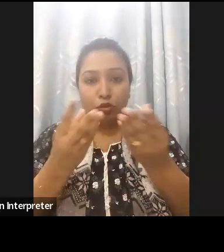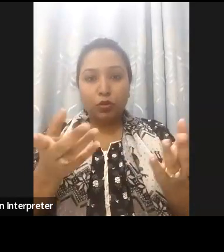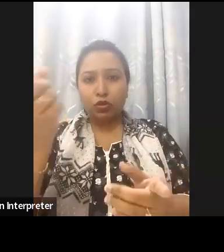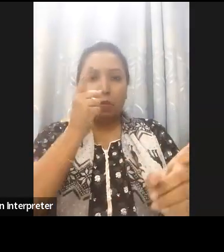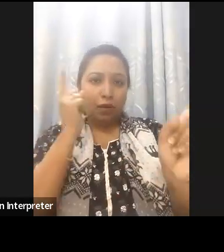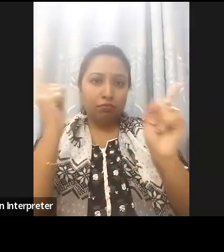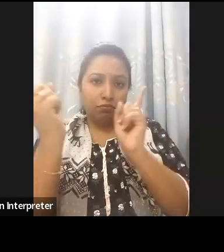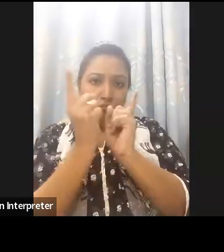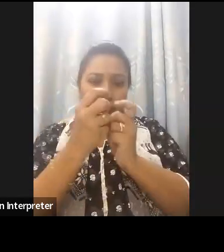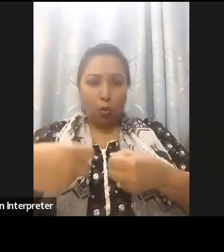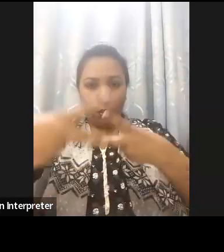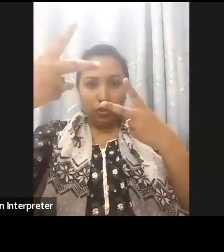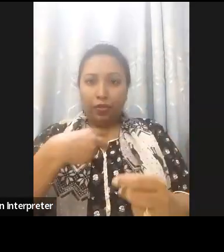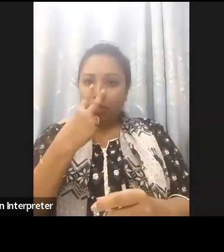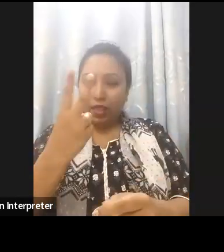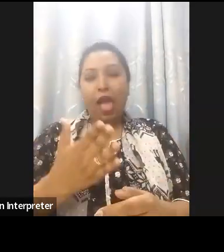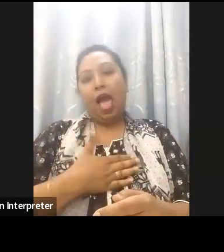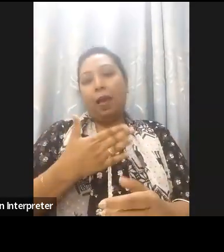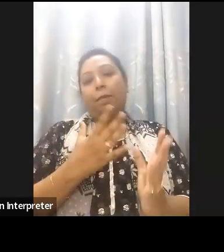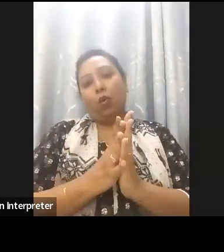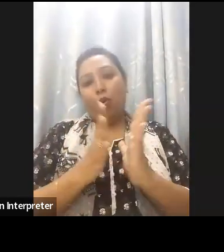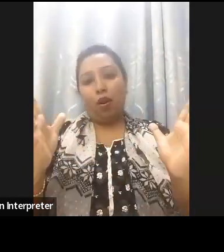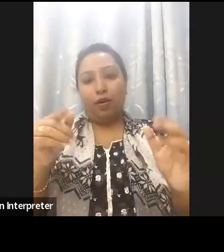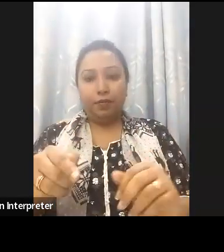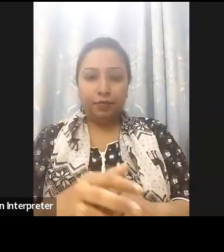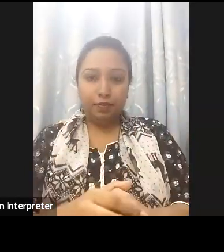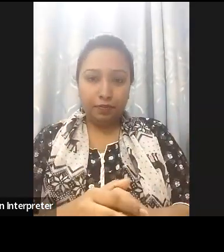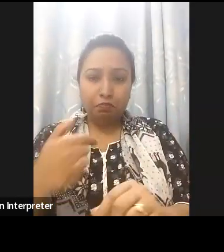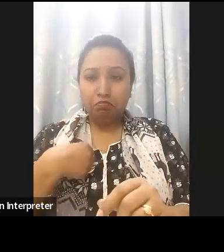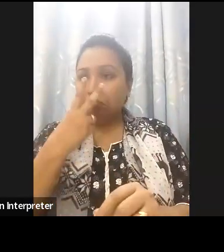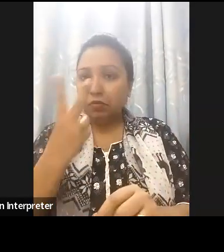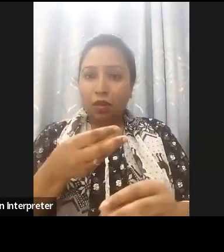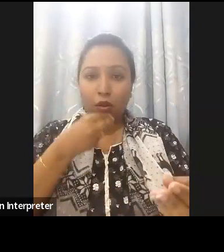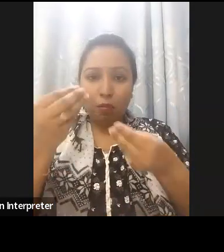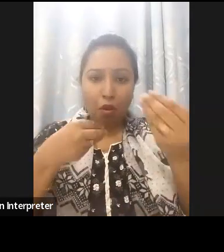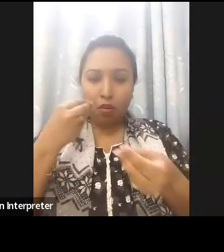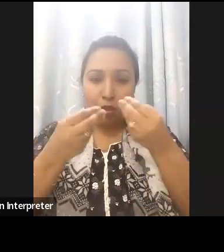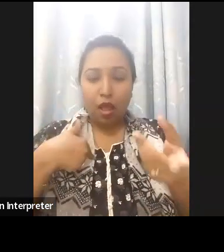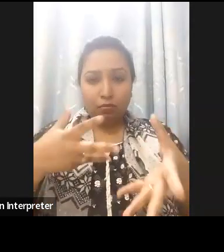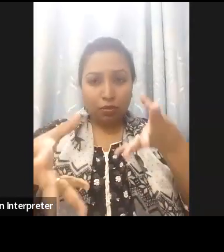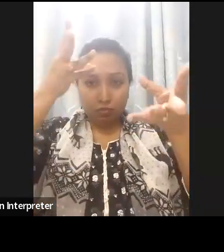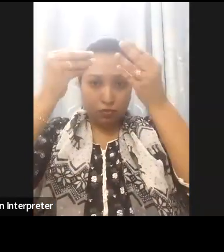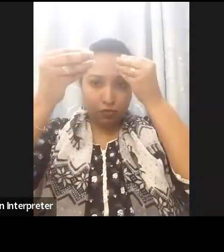uh two things for from what the good experience we've just heard one is congratulations and two